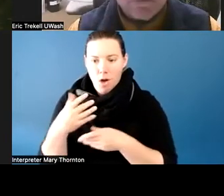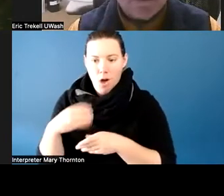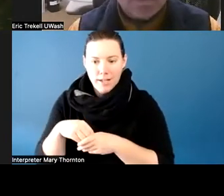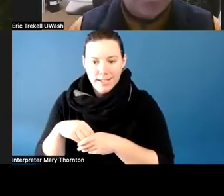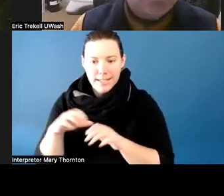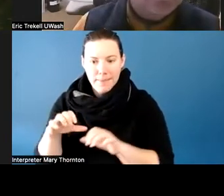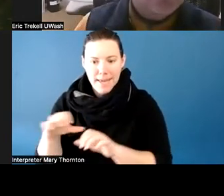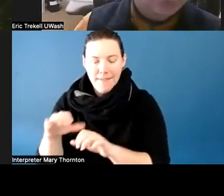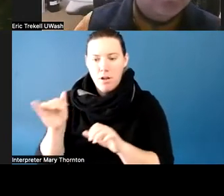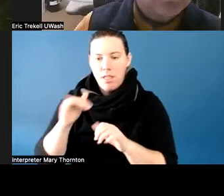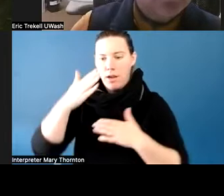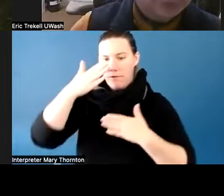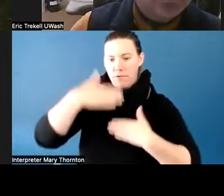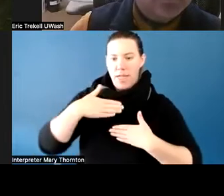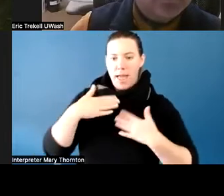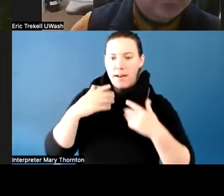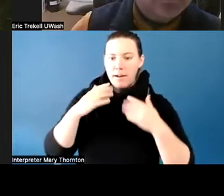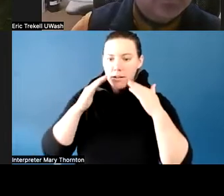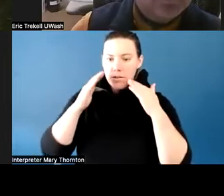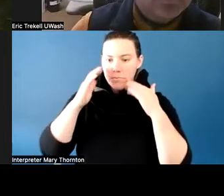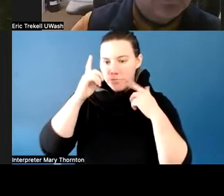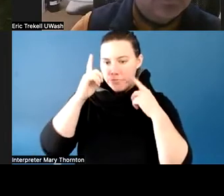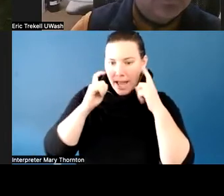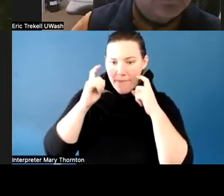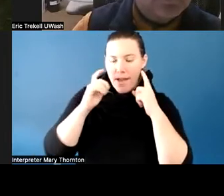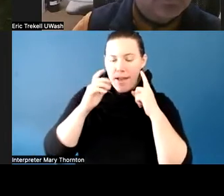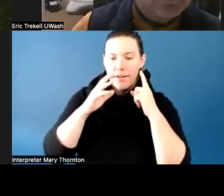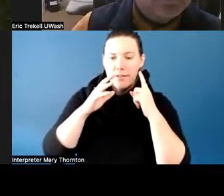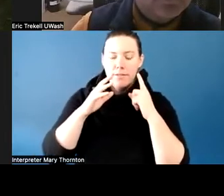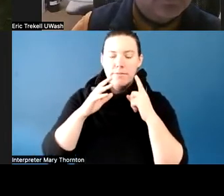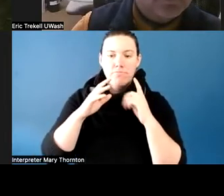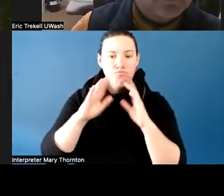or the struggles with communication. She didn't have those things.